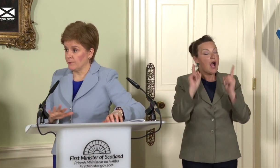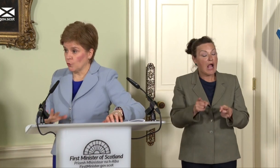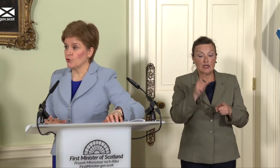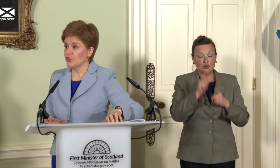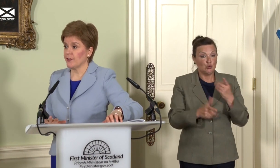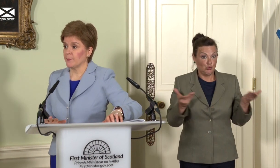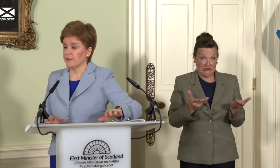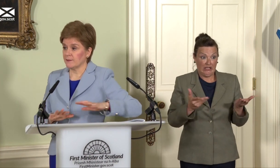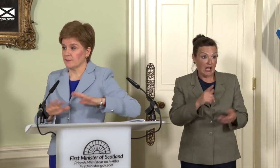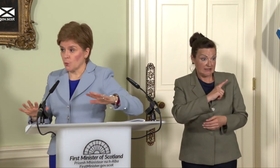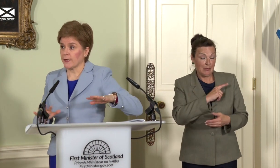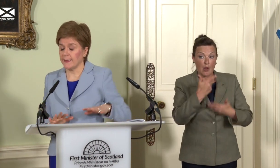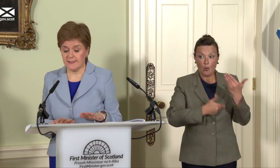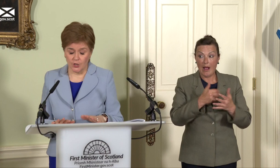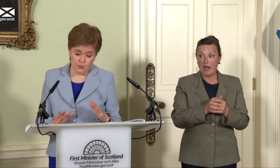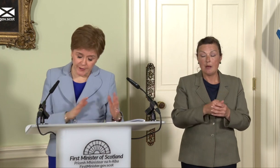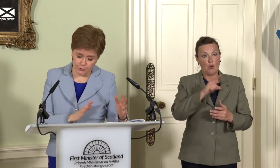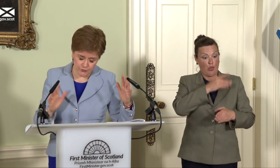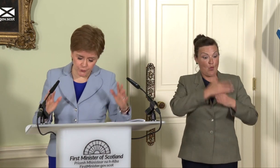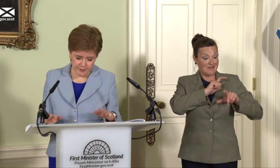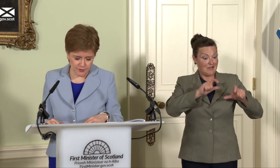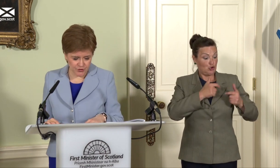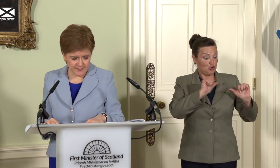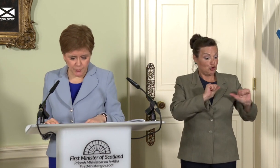not going to do that because the work is under way. You also know the constraints I’m under